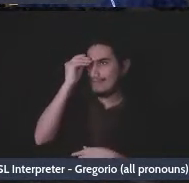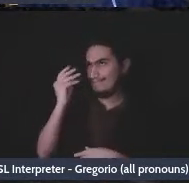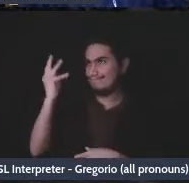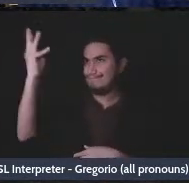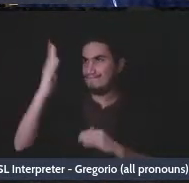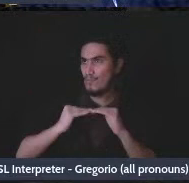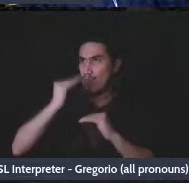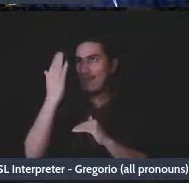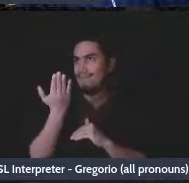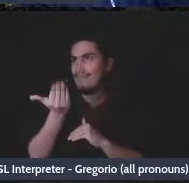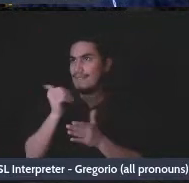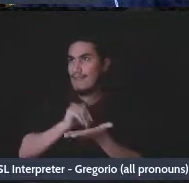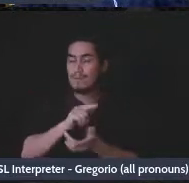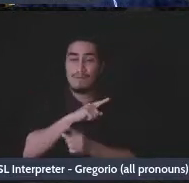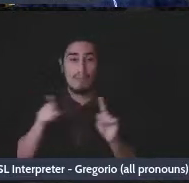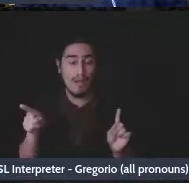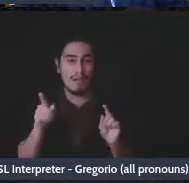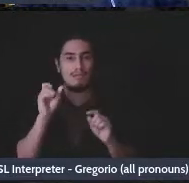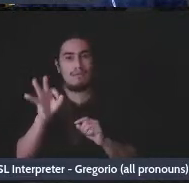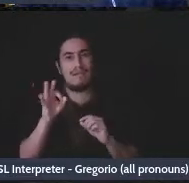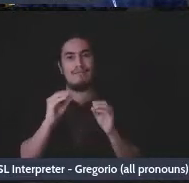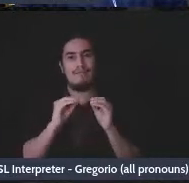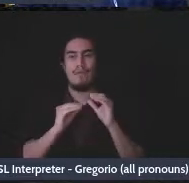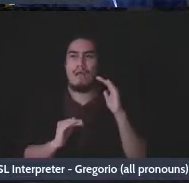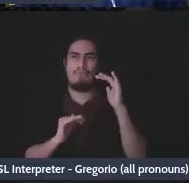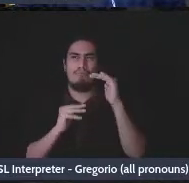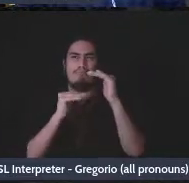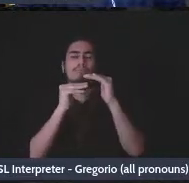exception for something north of 11 million dollars. So in your lifetime